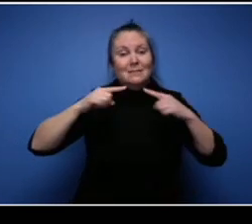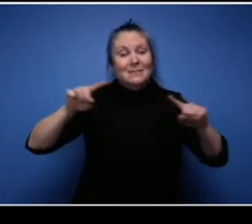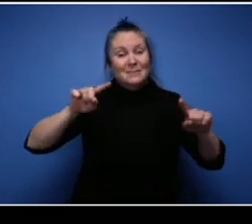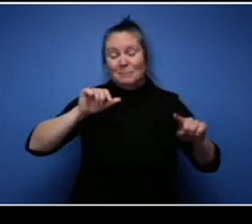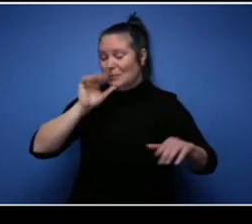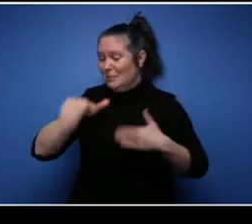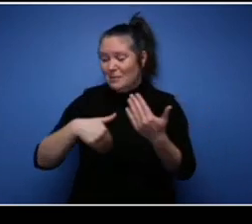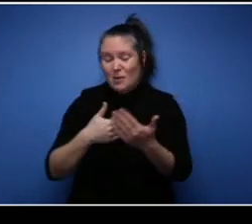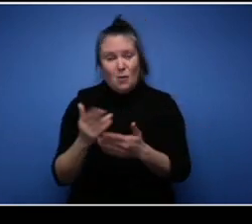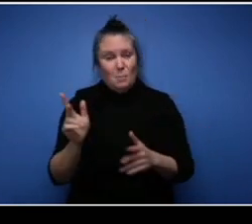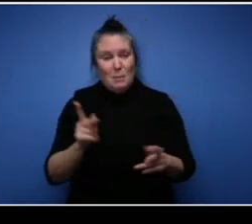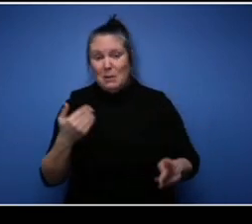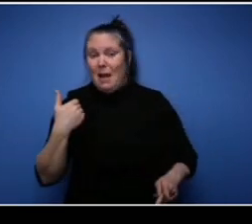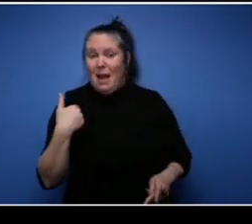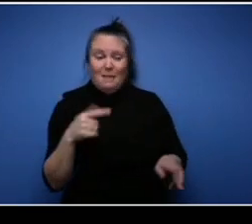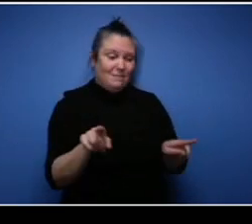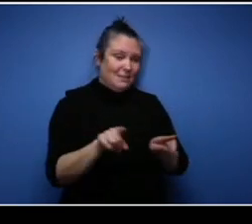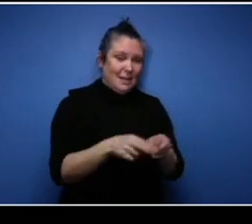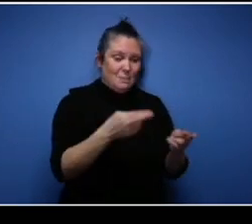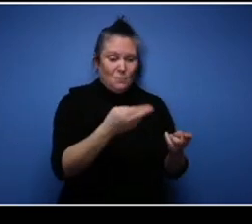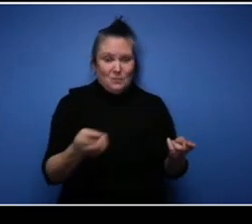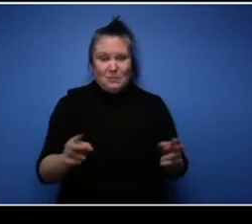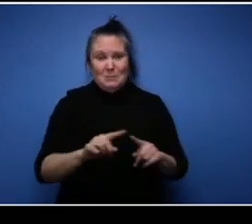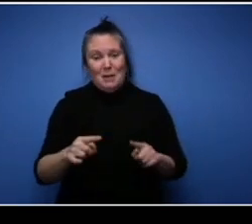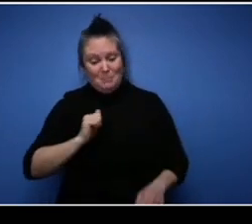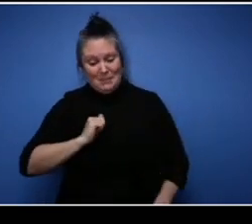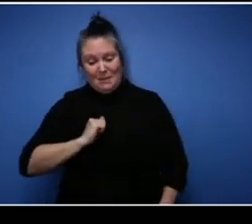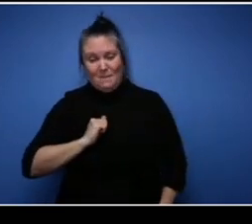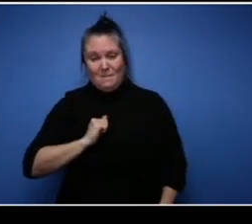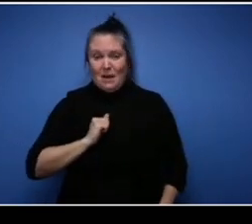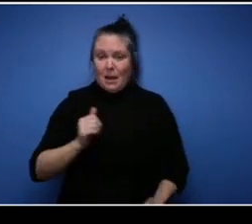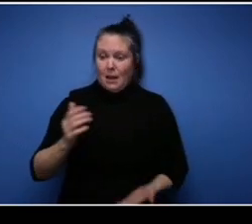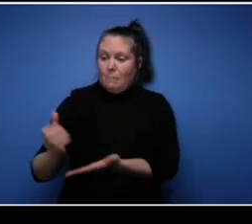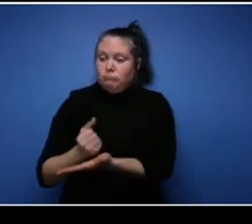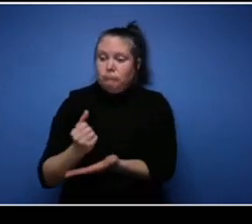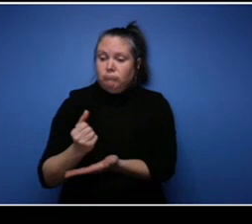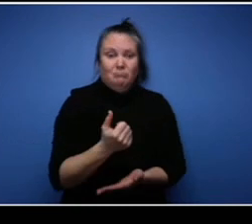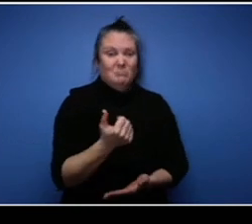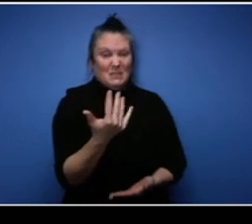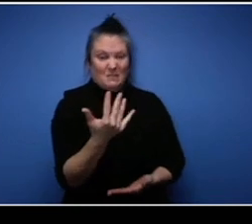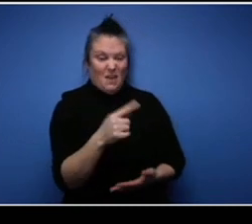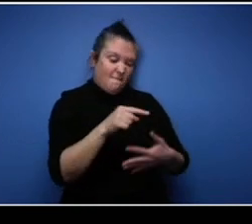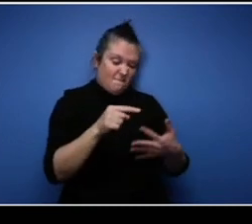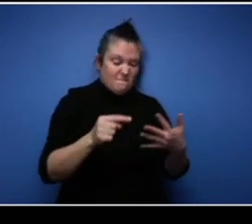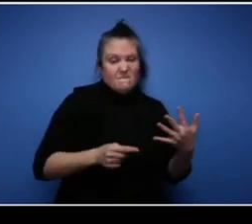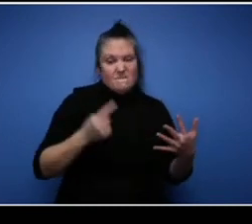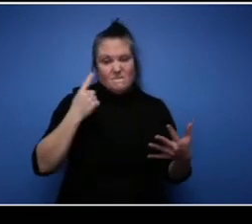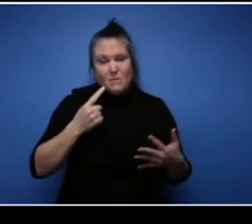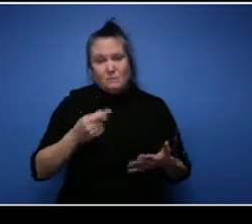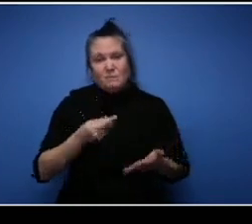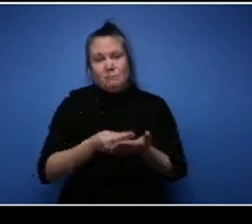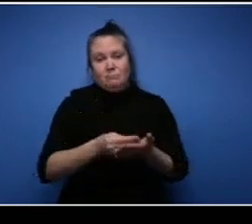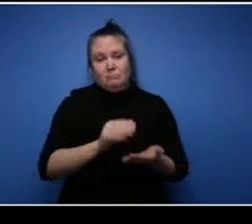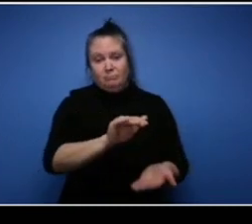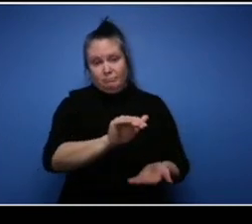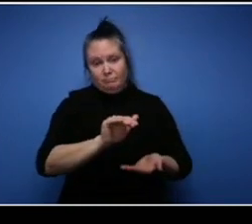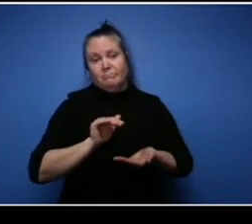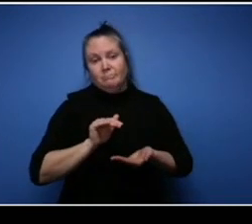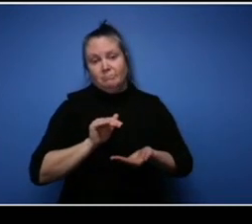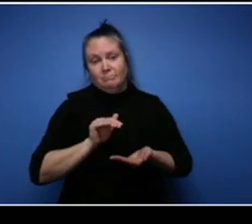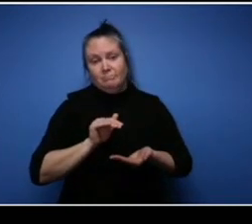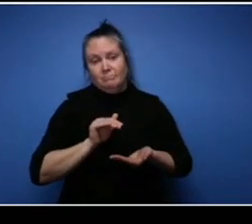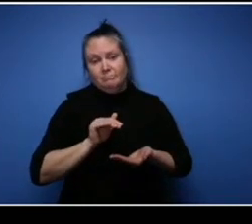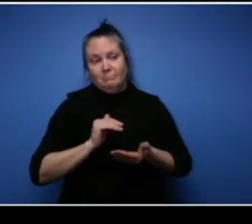used about five different resources in order to get started to get a bit of funding.